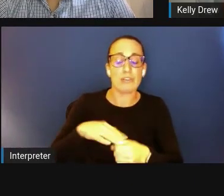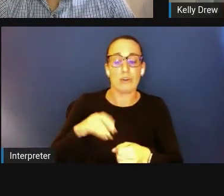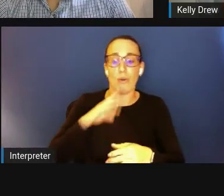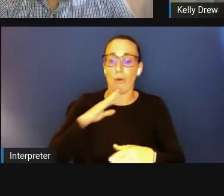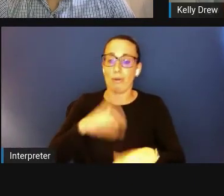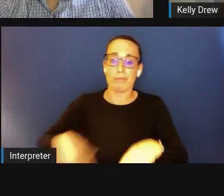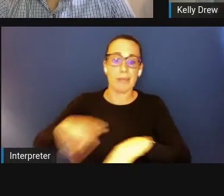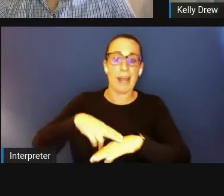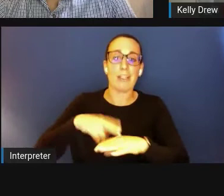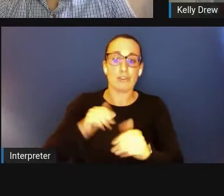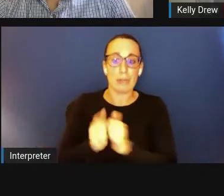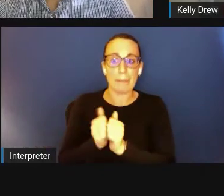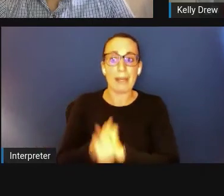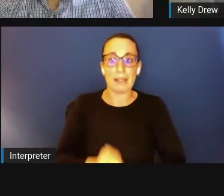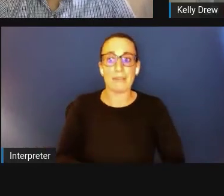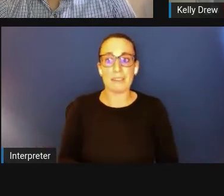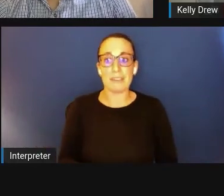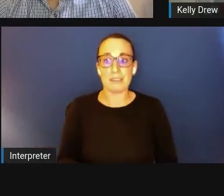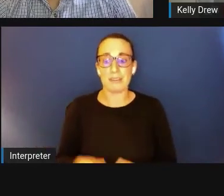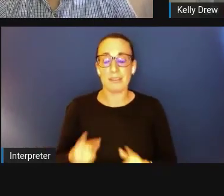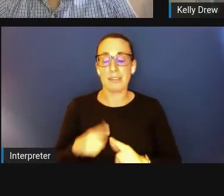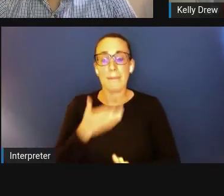helping to better align our institutions,